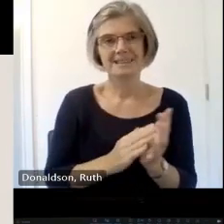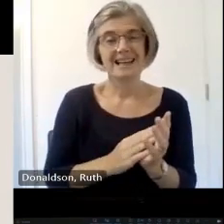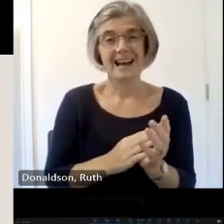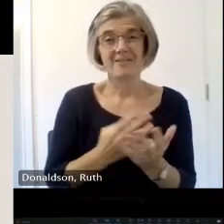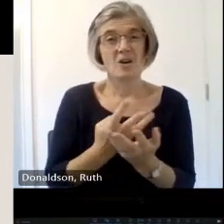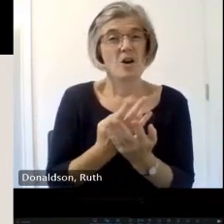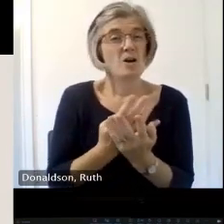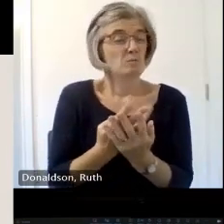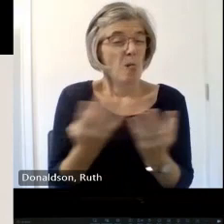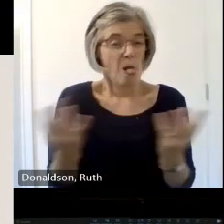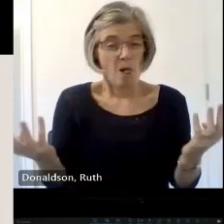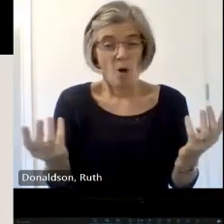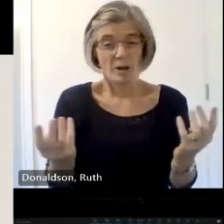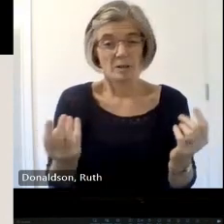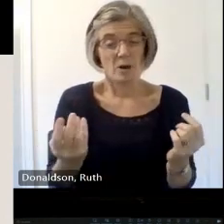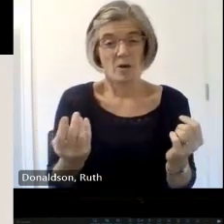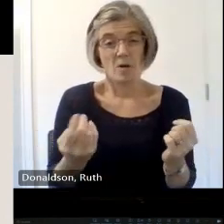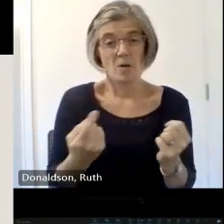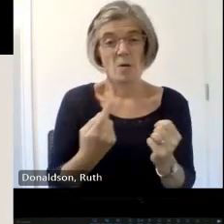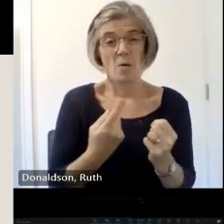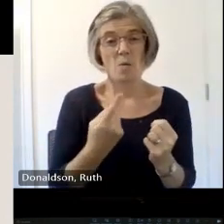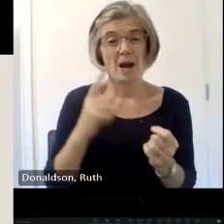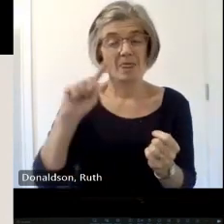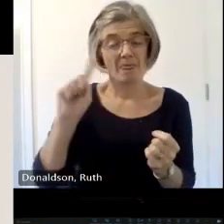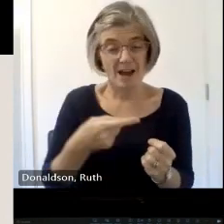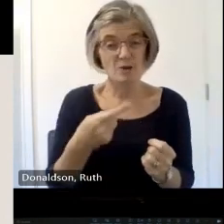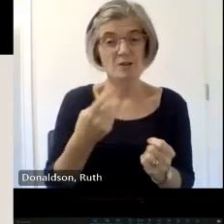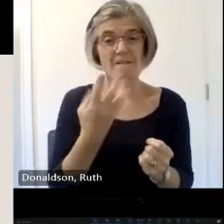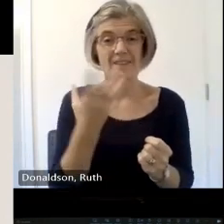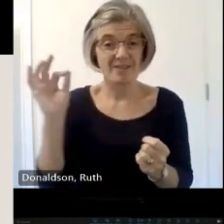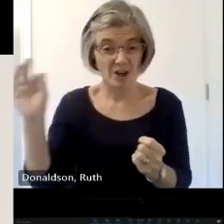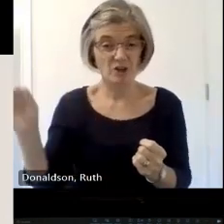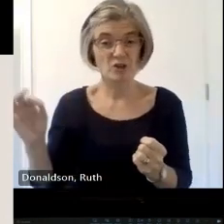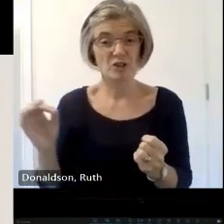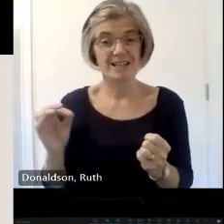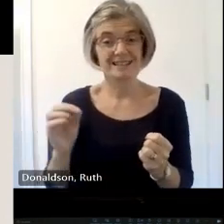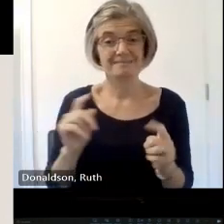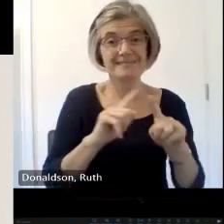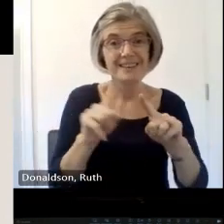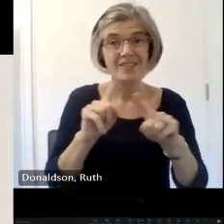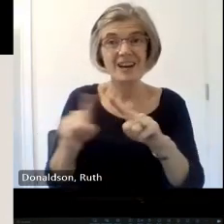uh buildings and churches across the country uh so that people can find that when they get into them